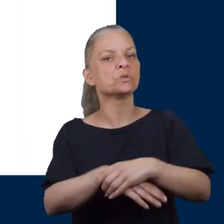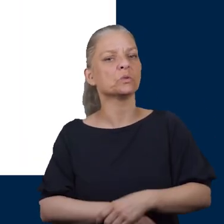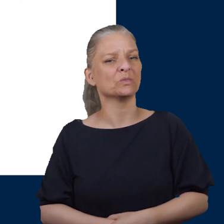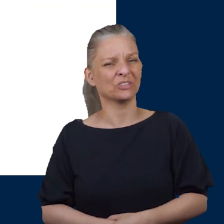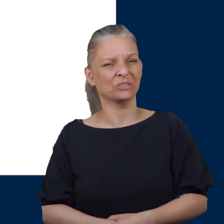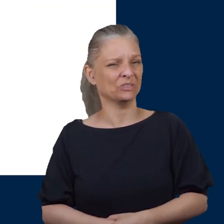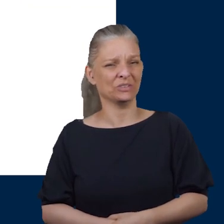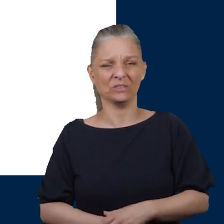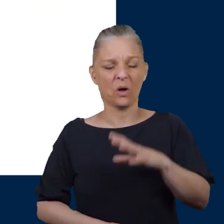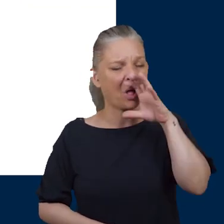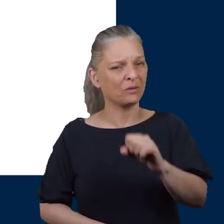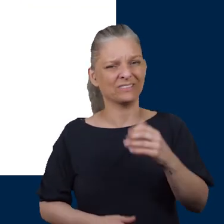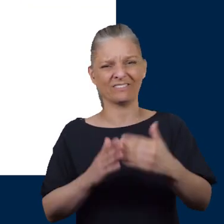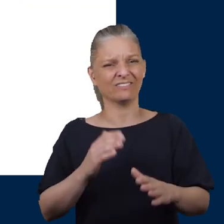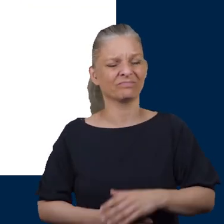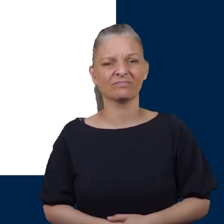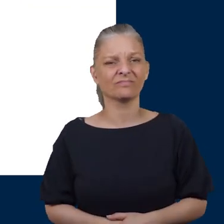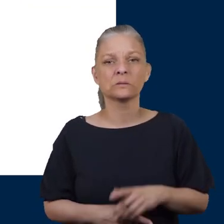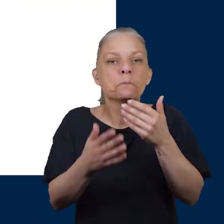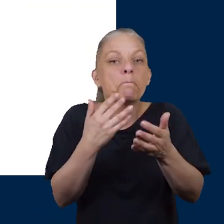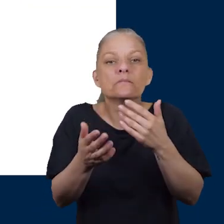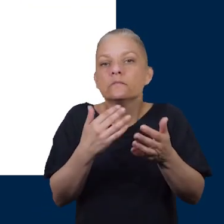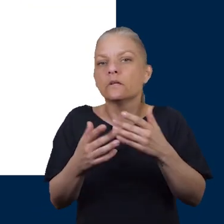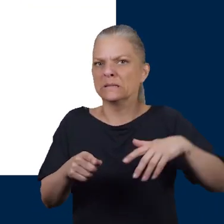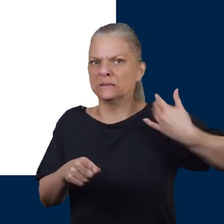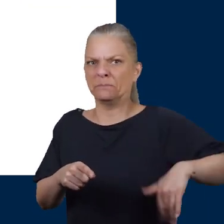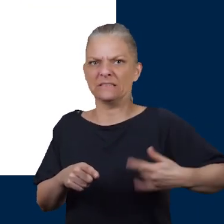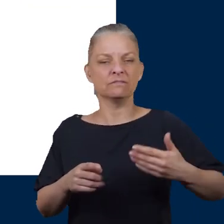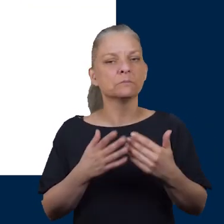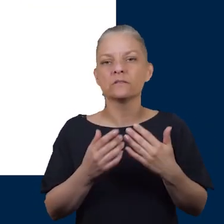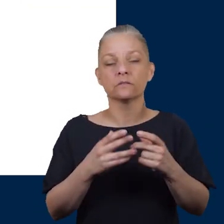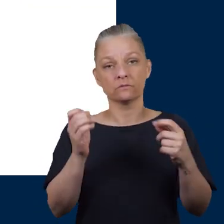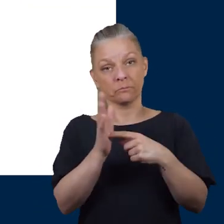not always it does not matter how expensive a shoe is. The important thing is that the shoe